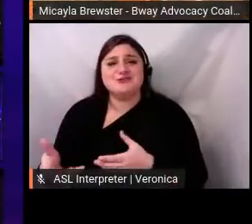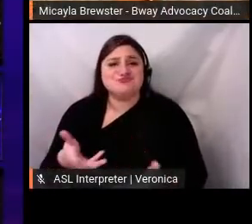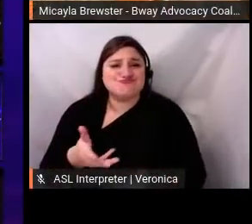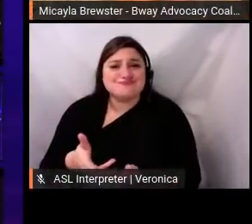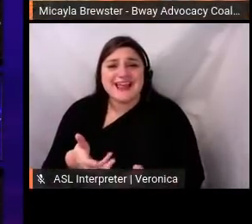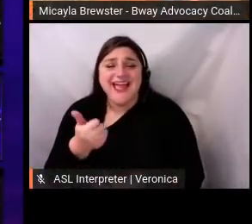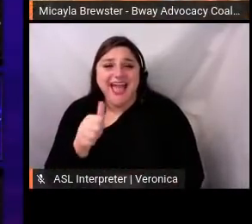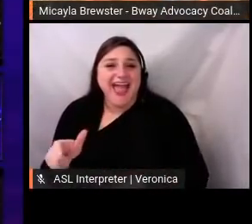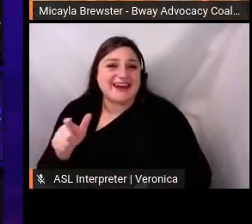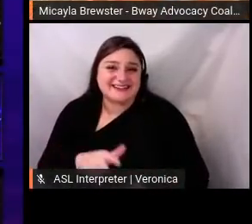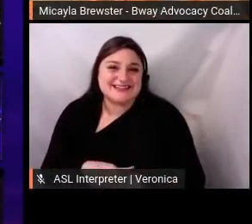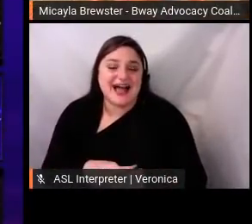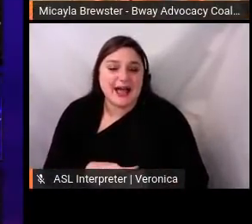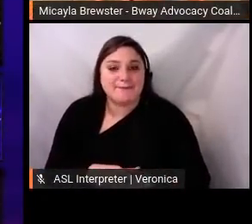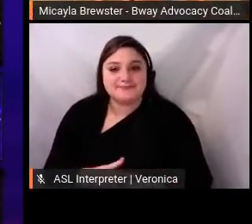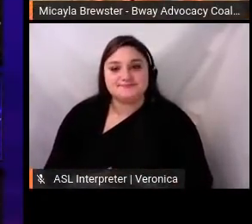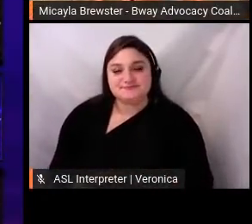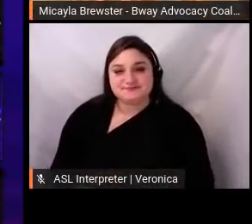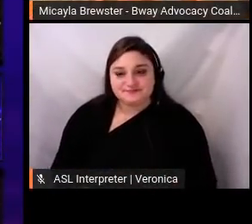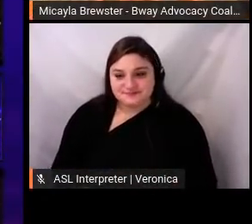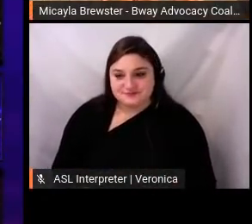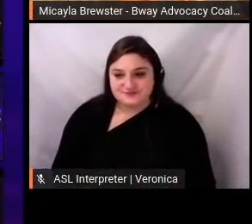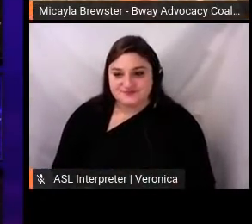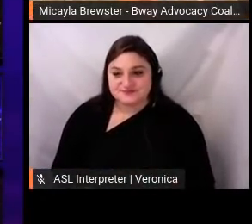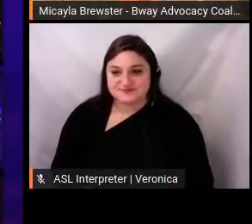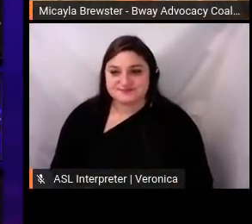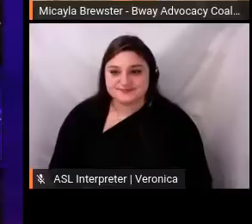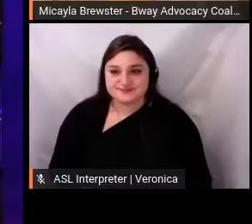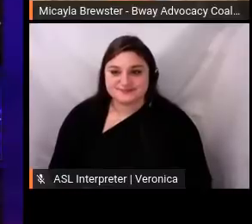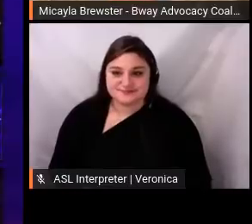burst that happened within the first 24 hours of it being posted.